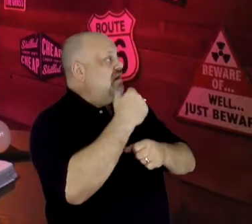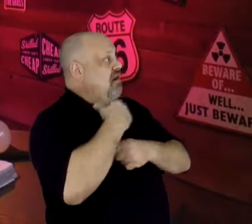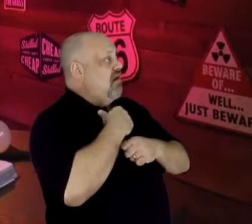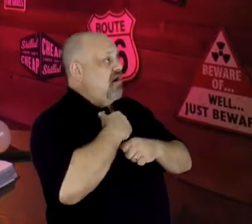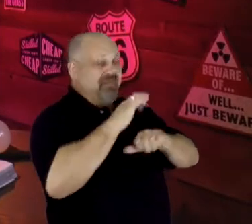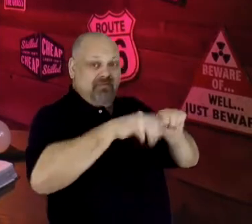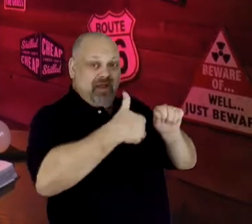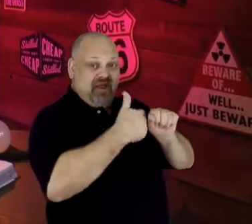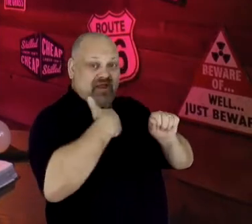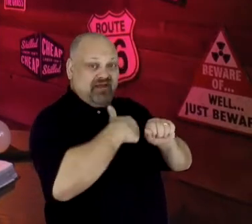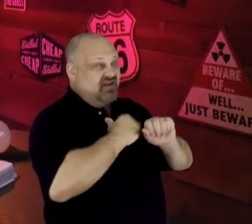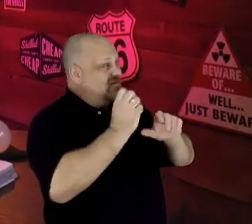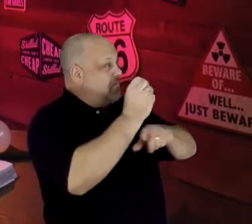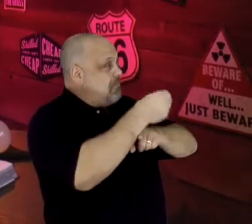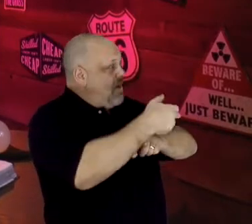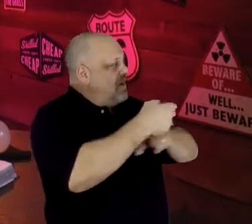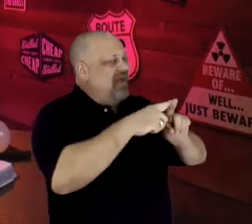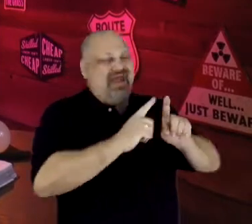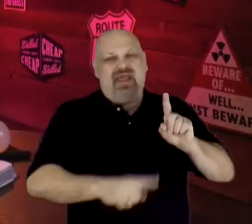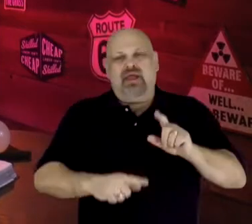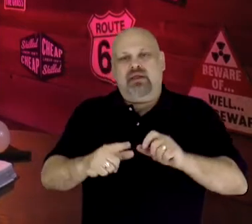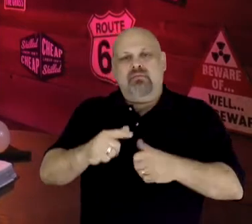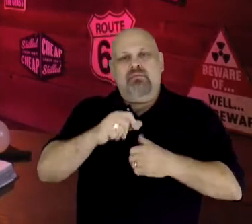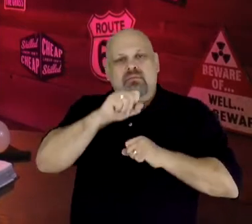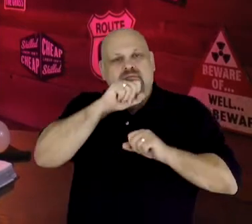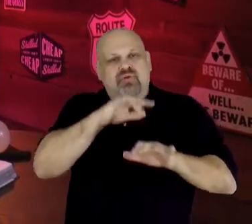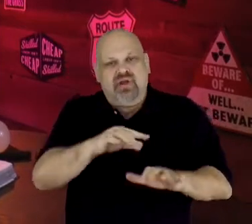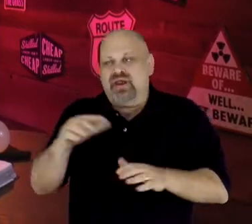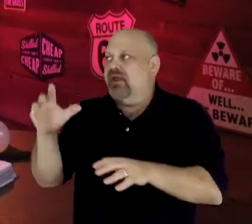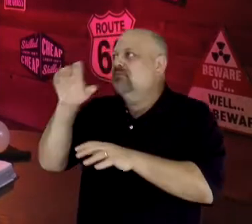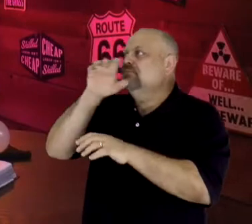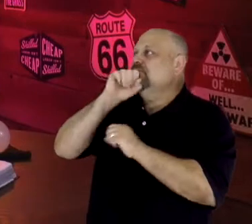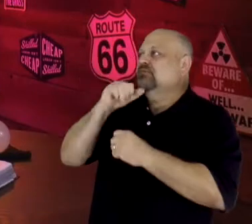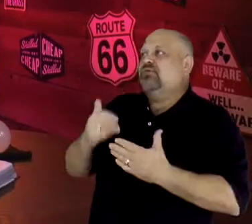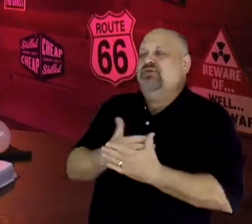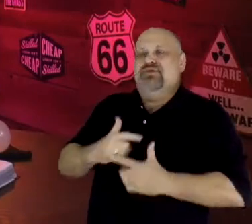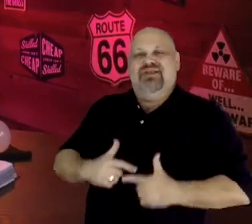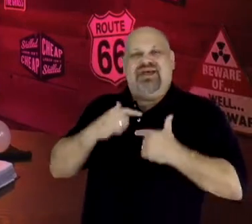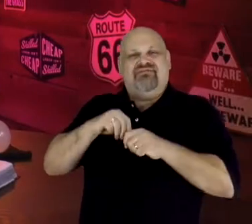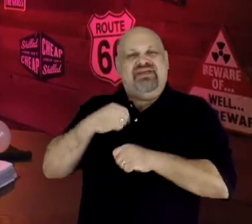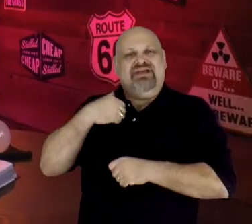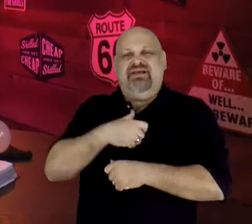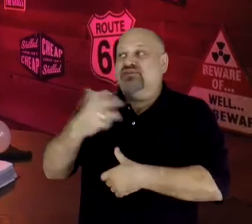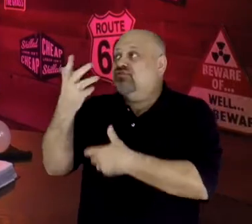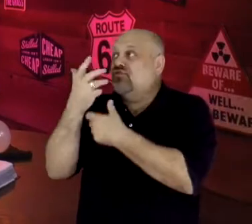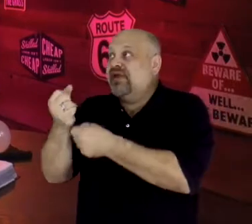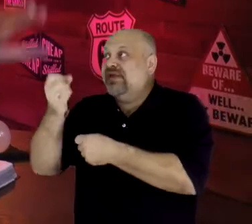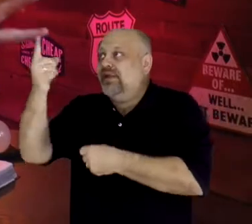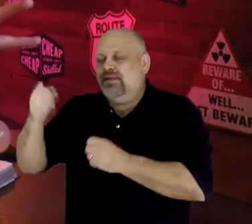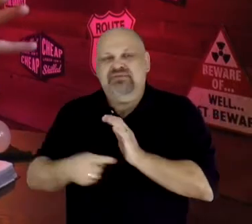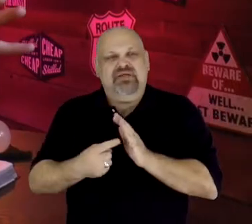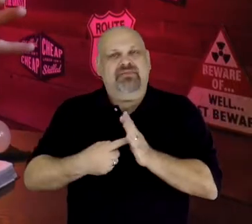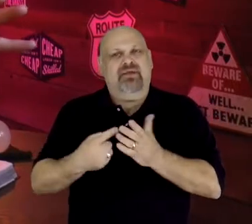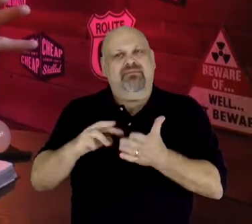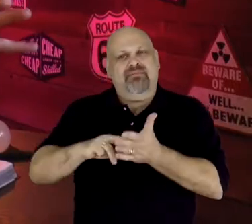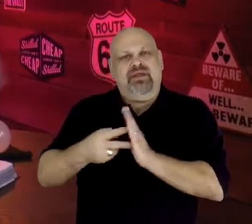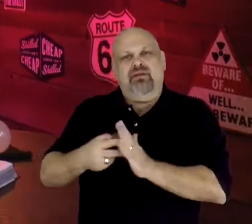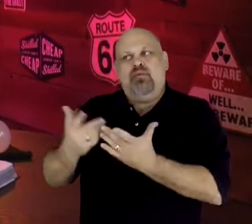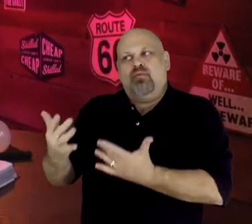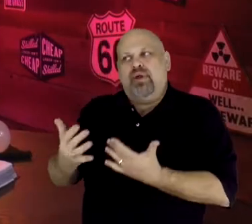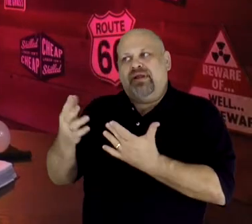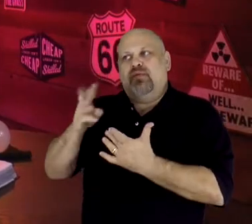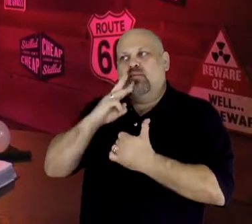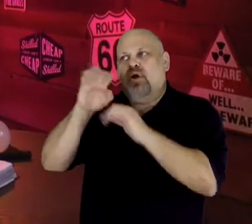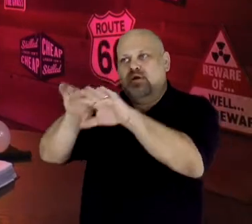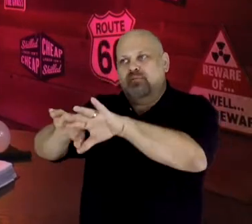new life into us. Trusting Him sometimes means waiting for the waters to part. And while we wait,